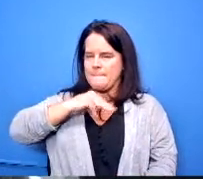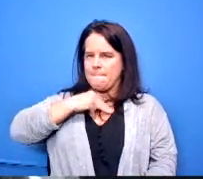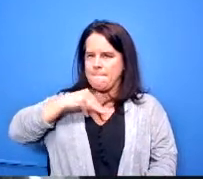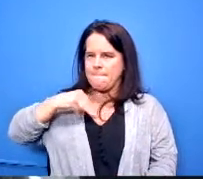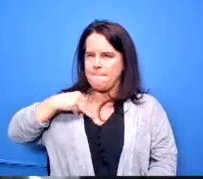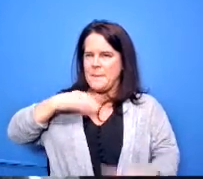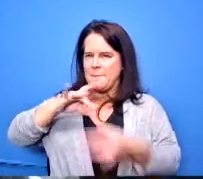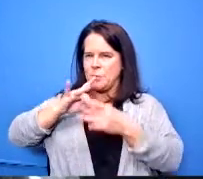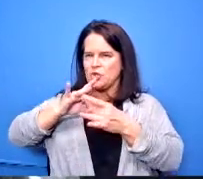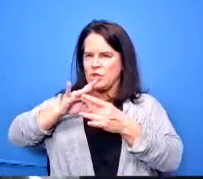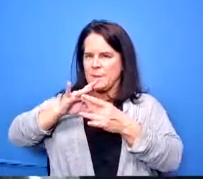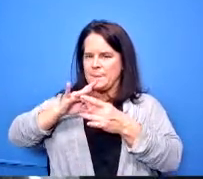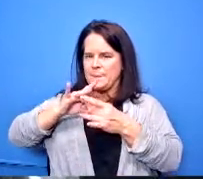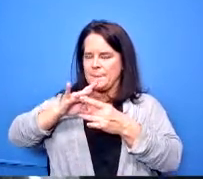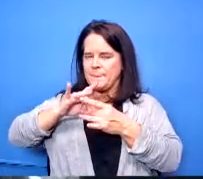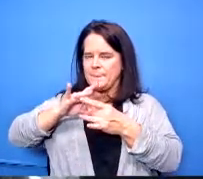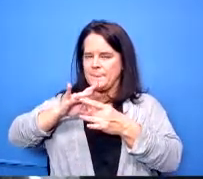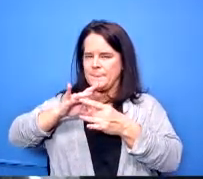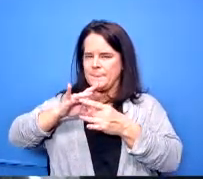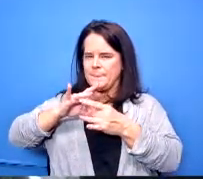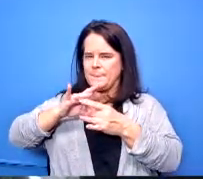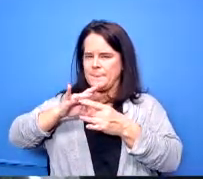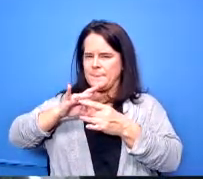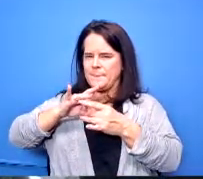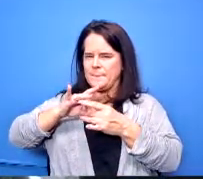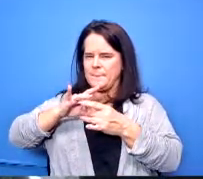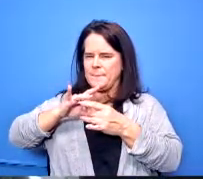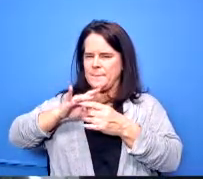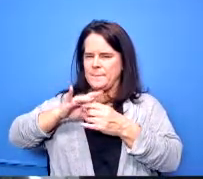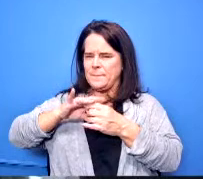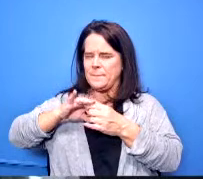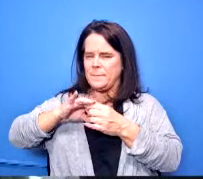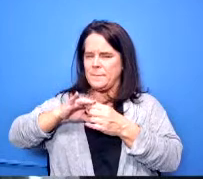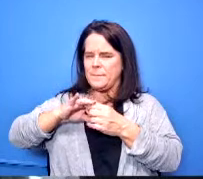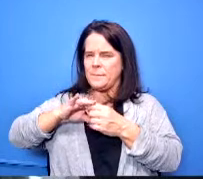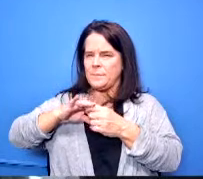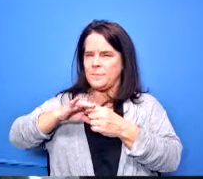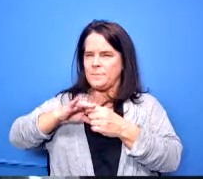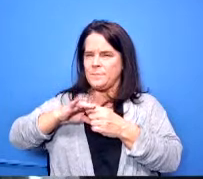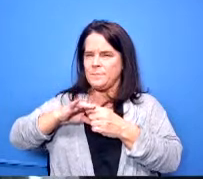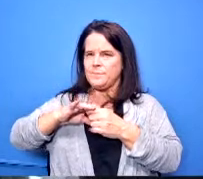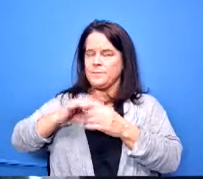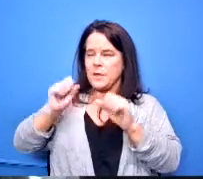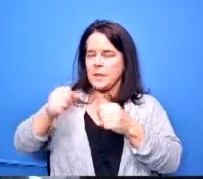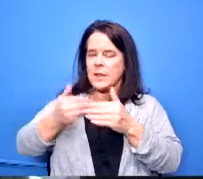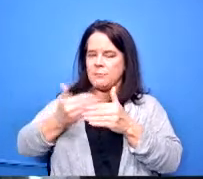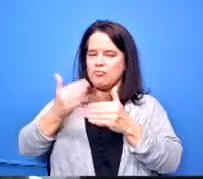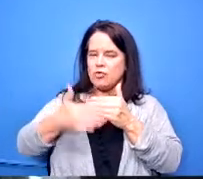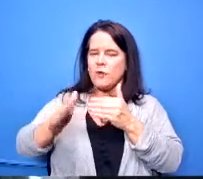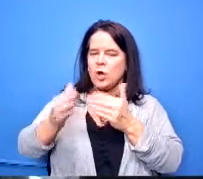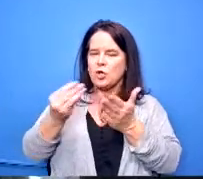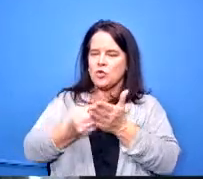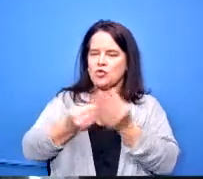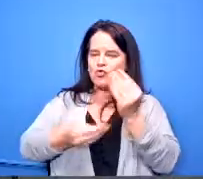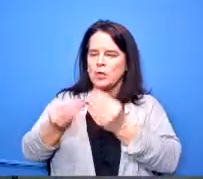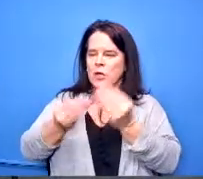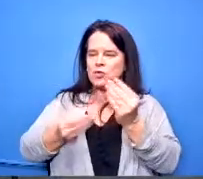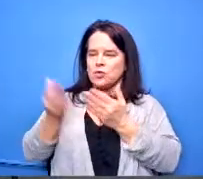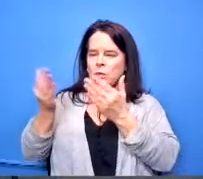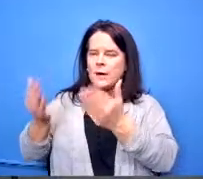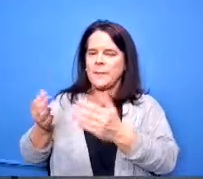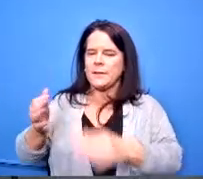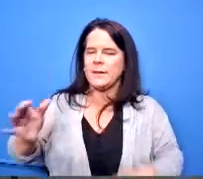or questions on that we can move off of that to the treasurer's recommendations okay what i have